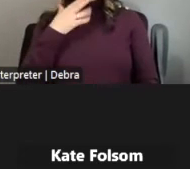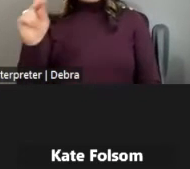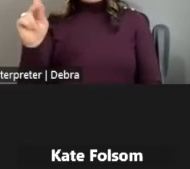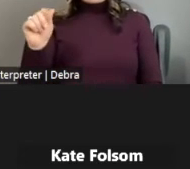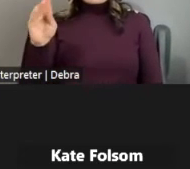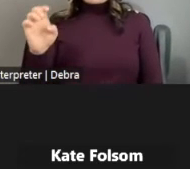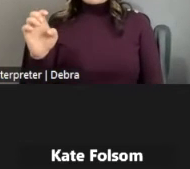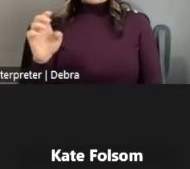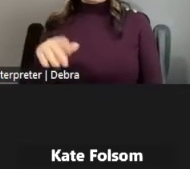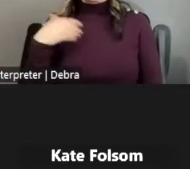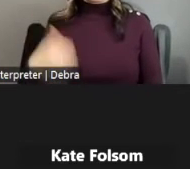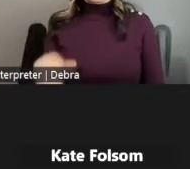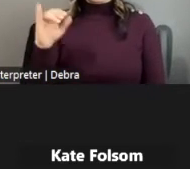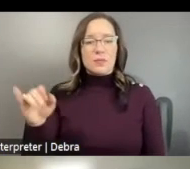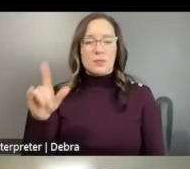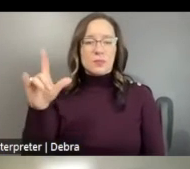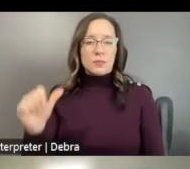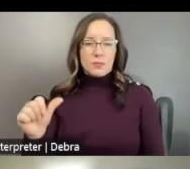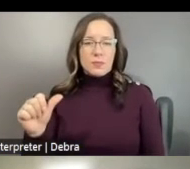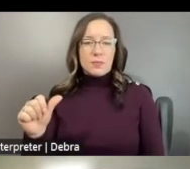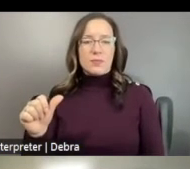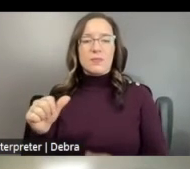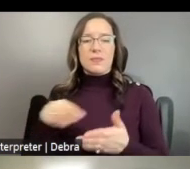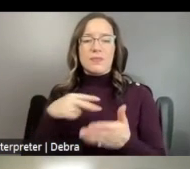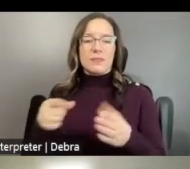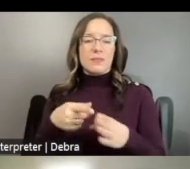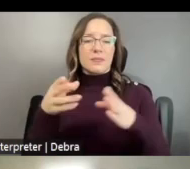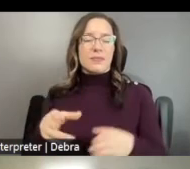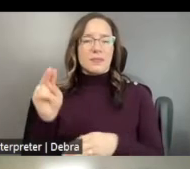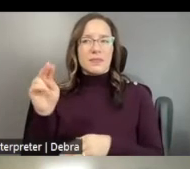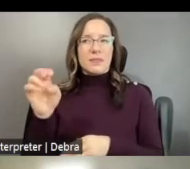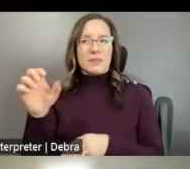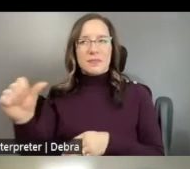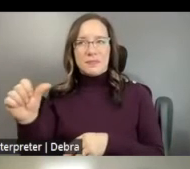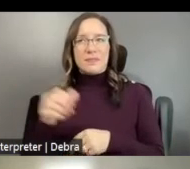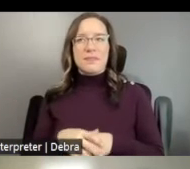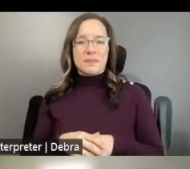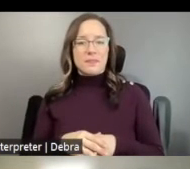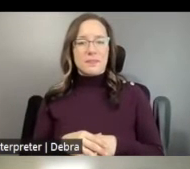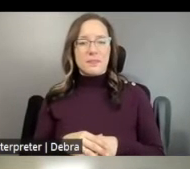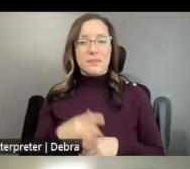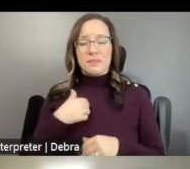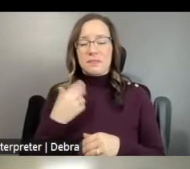I AM JULIANA MASCHELLI, A DANCE SPECIALIST AT THE NATIONAL ENDOWMENT FOR THE ARTS. AND I USE SHE/HER